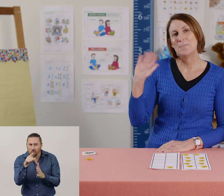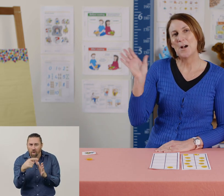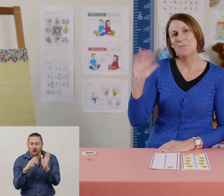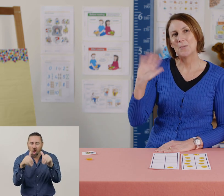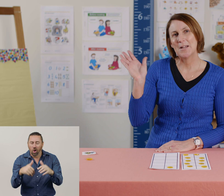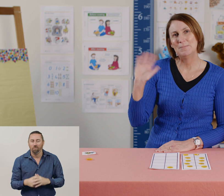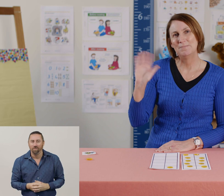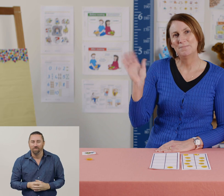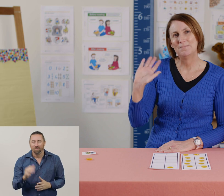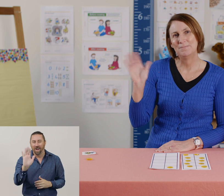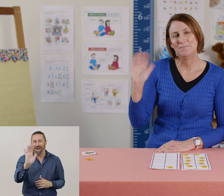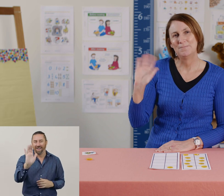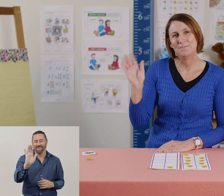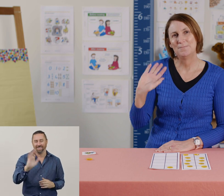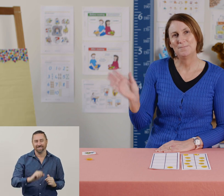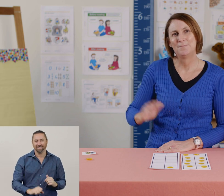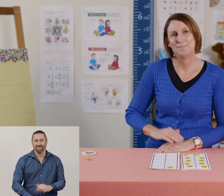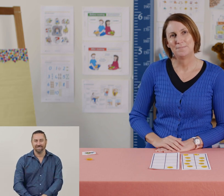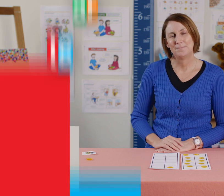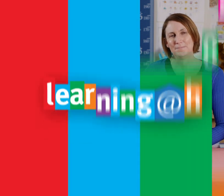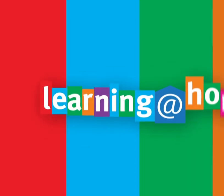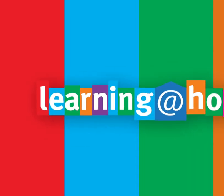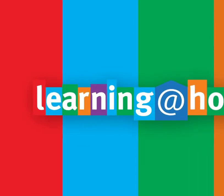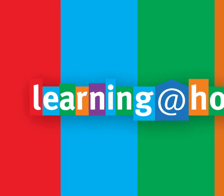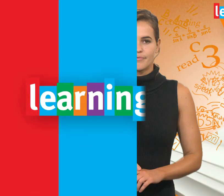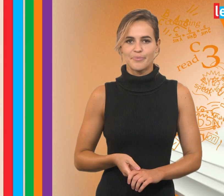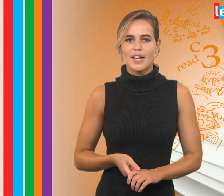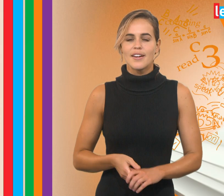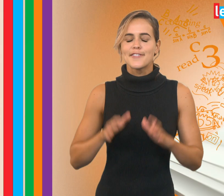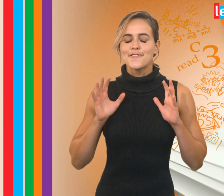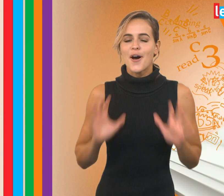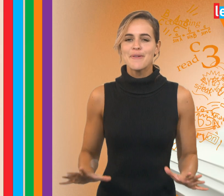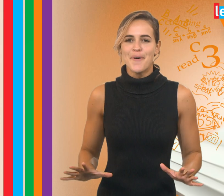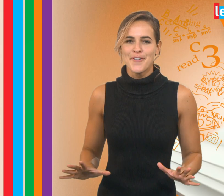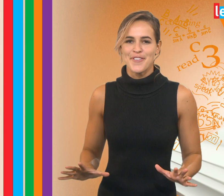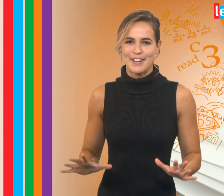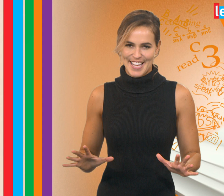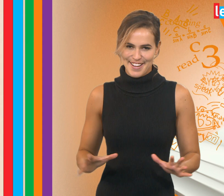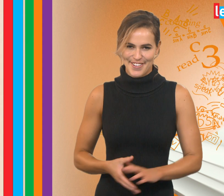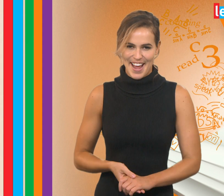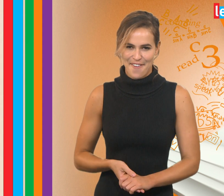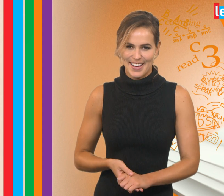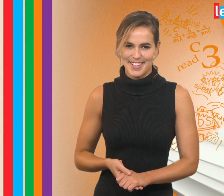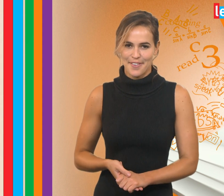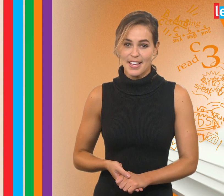Bye everyone! It’s so important that we take good care of ourselves.